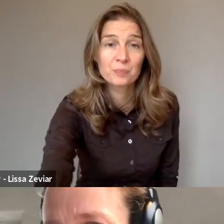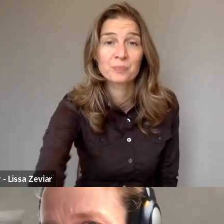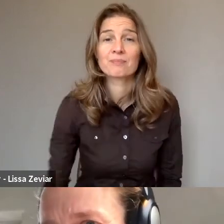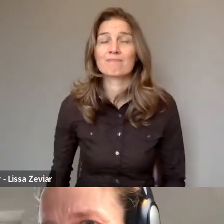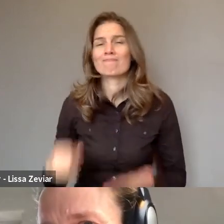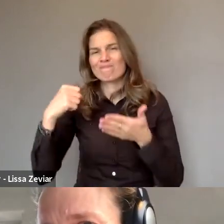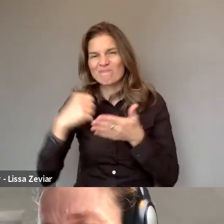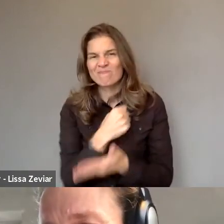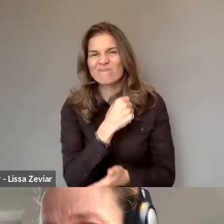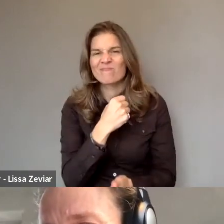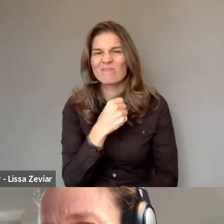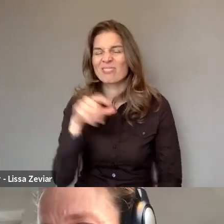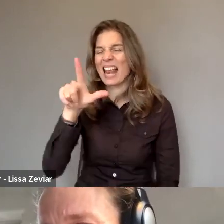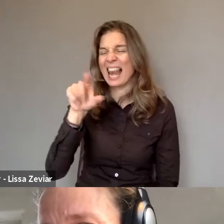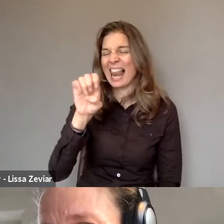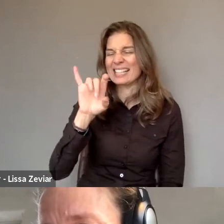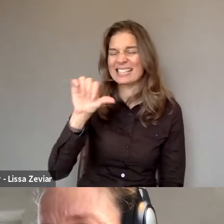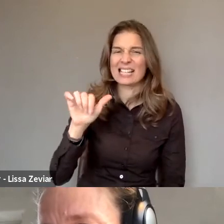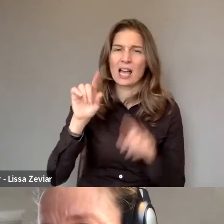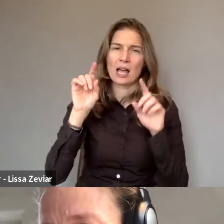If I'm correct Lesia is already gone.